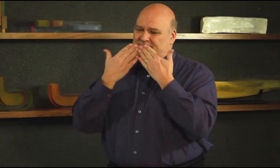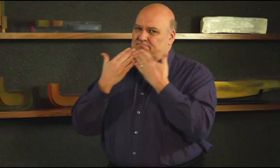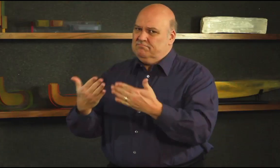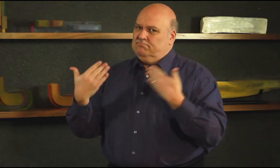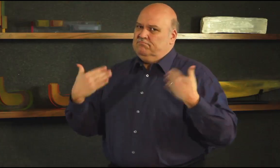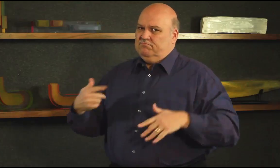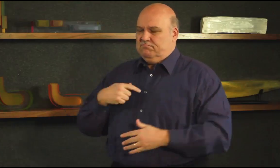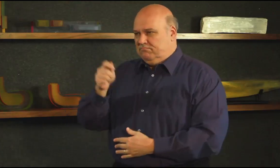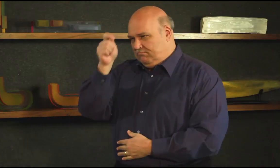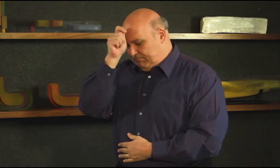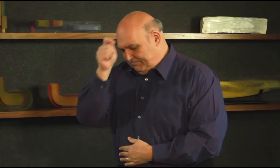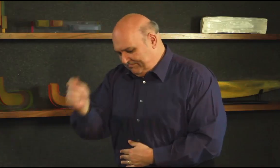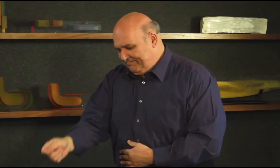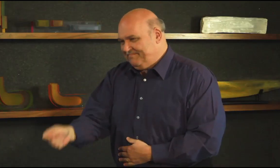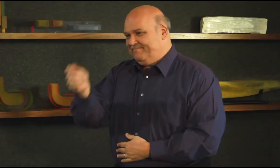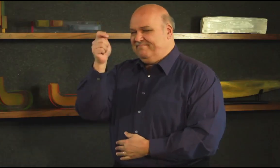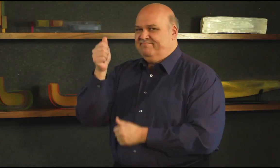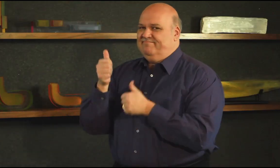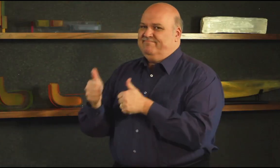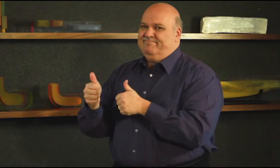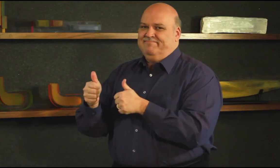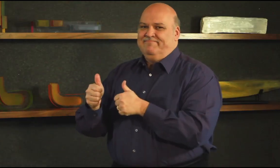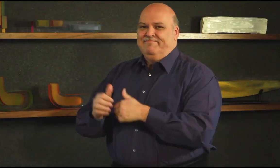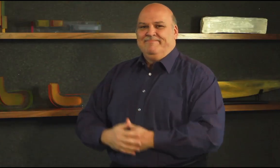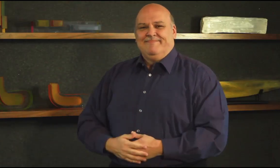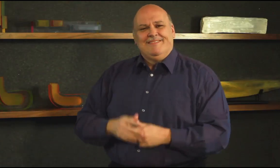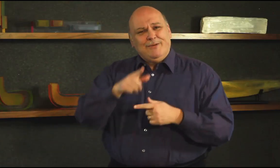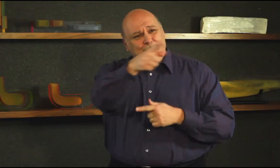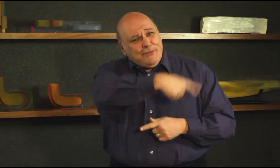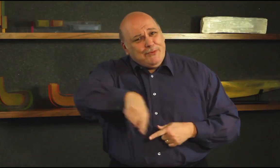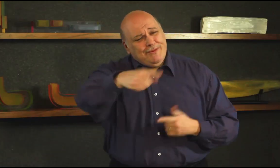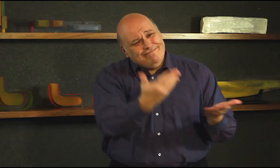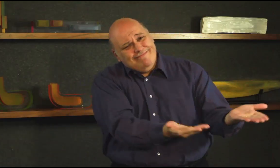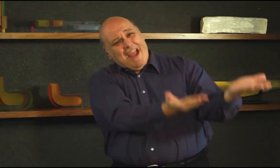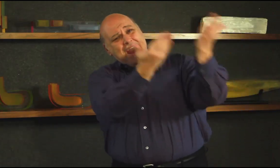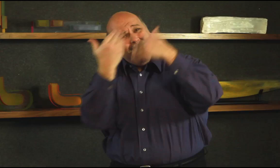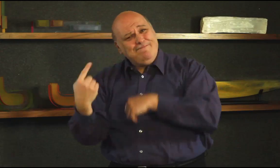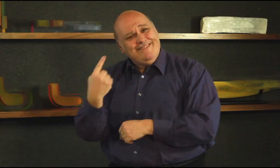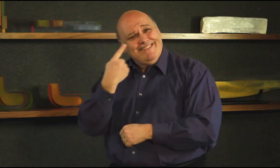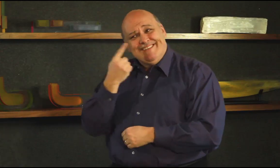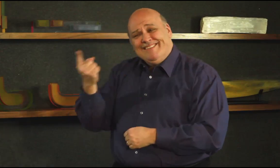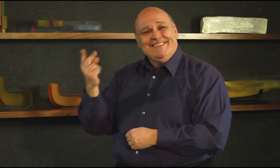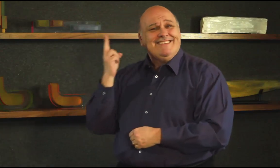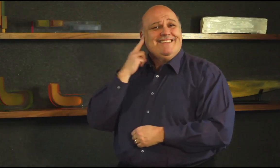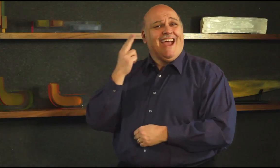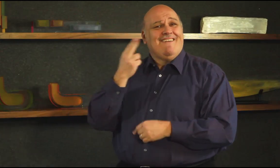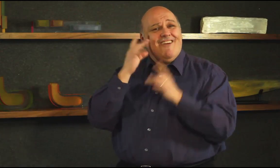Now we can see the important role of